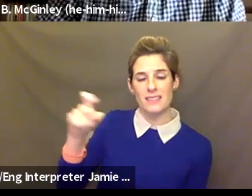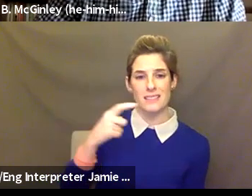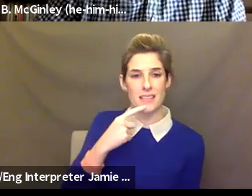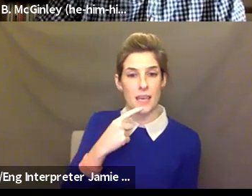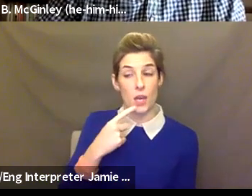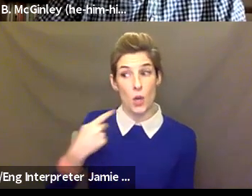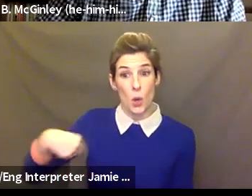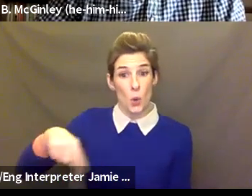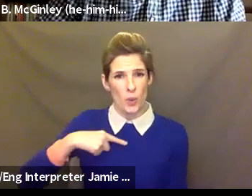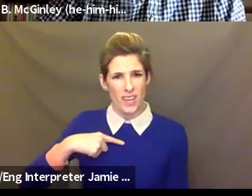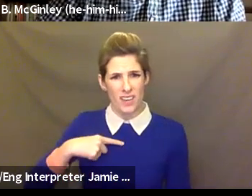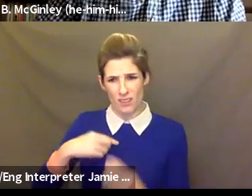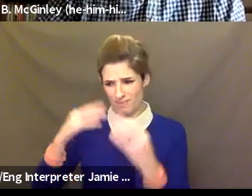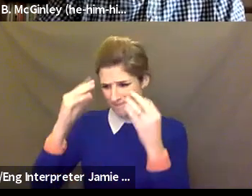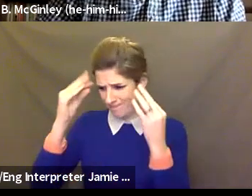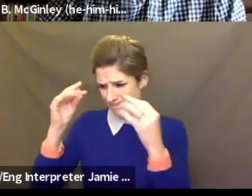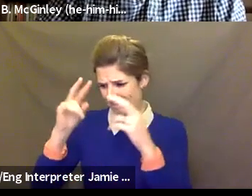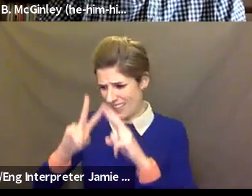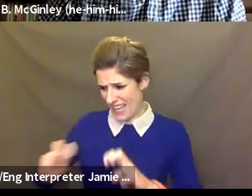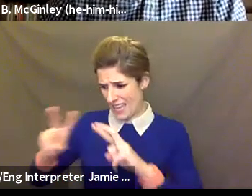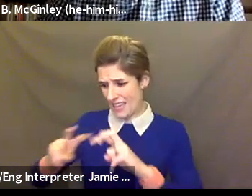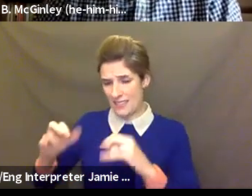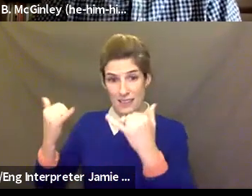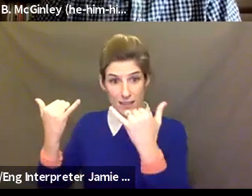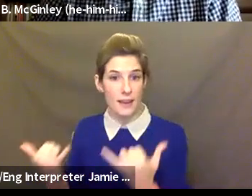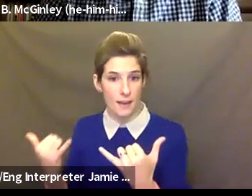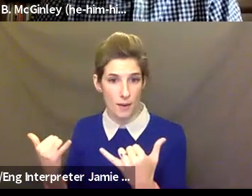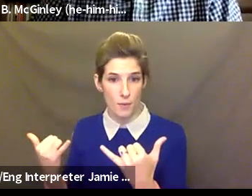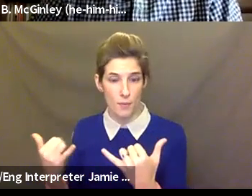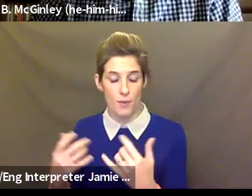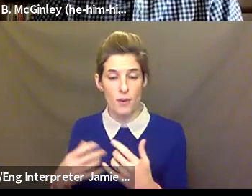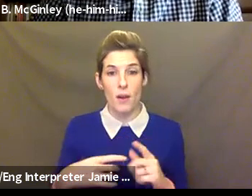You know, one of the good things, you know, about this